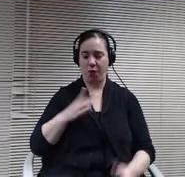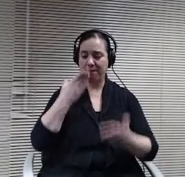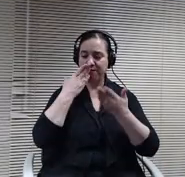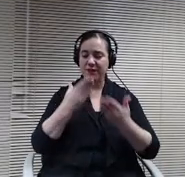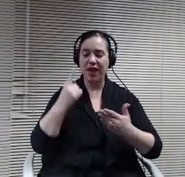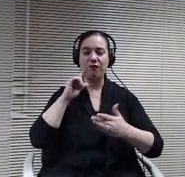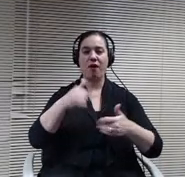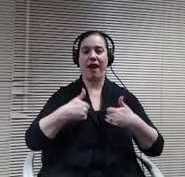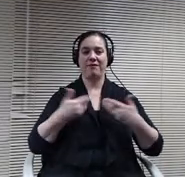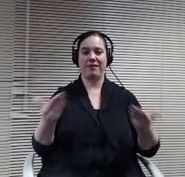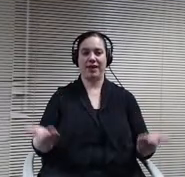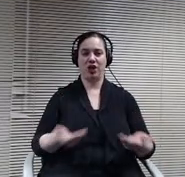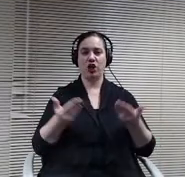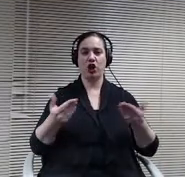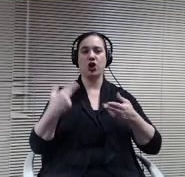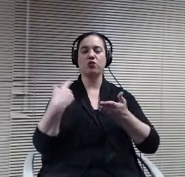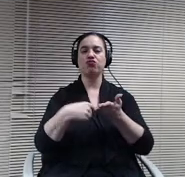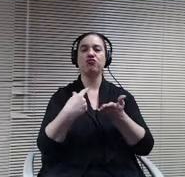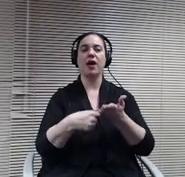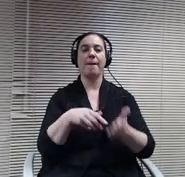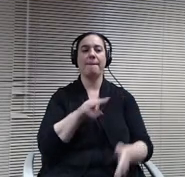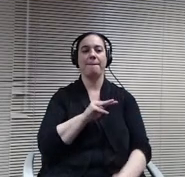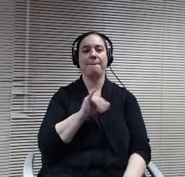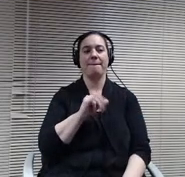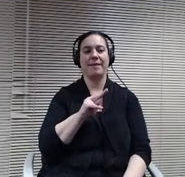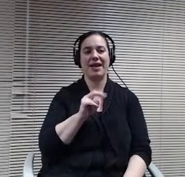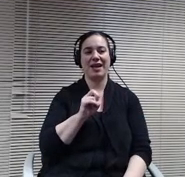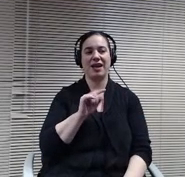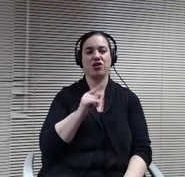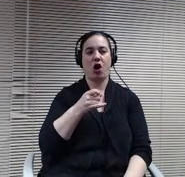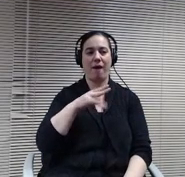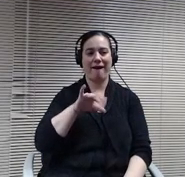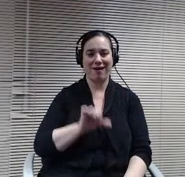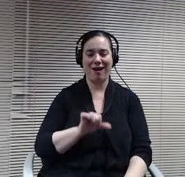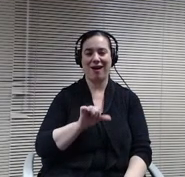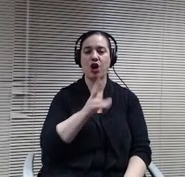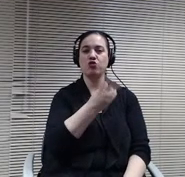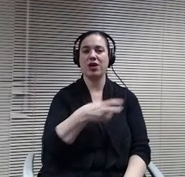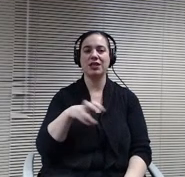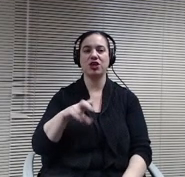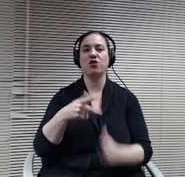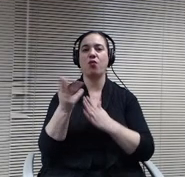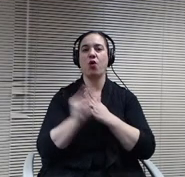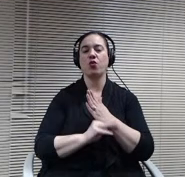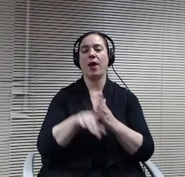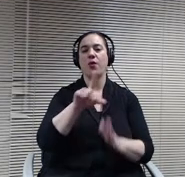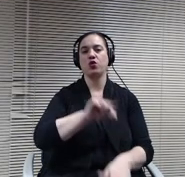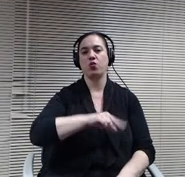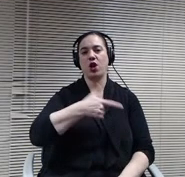program for the fall of 2021. As we feel a strong obligation to serve our students within